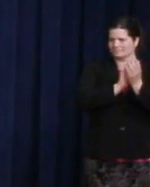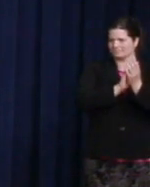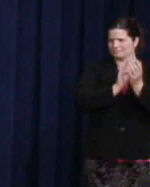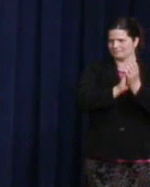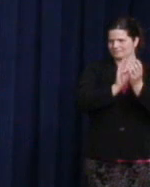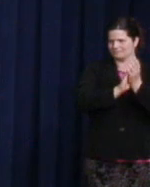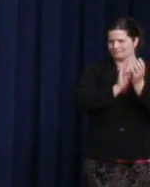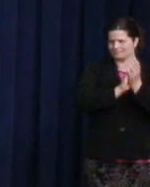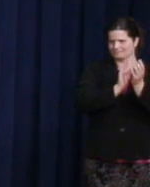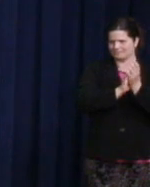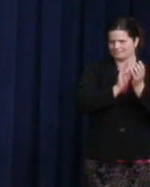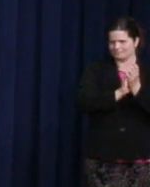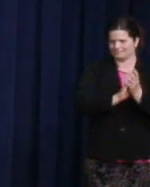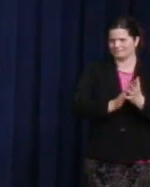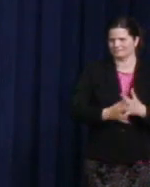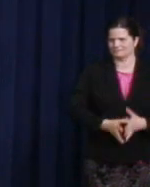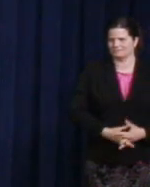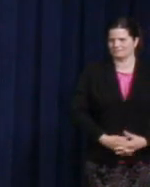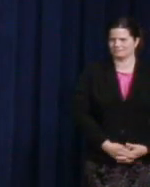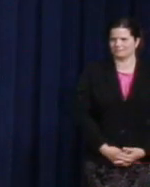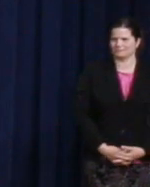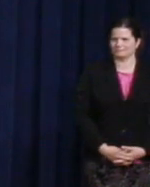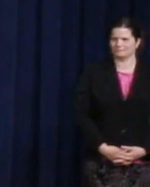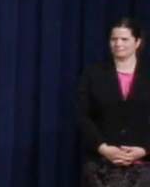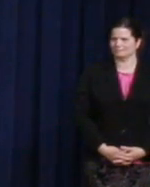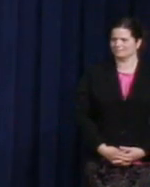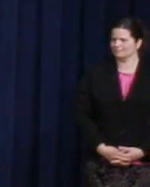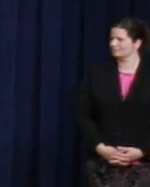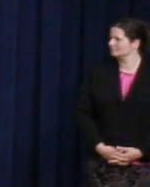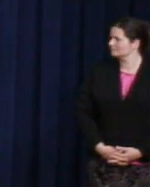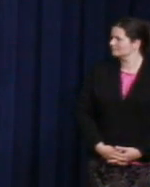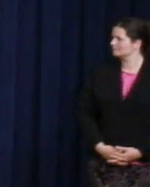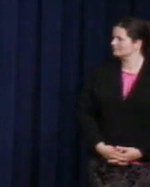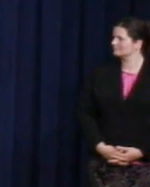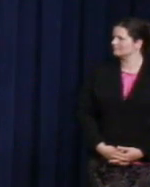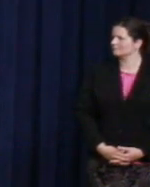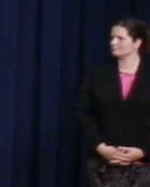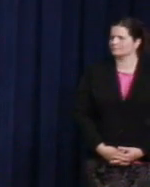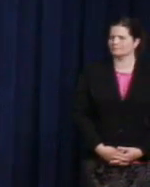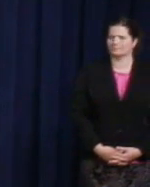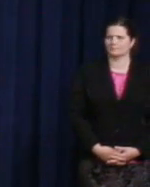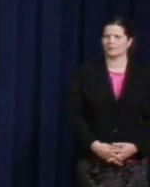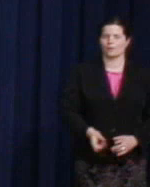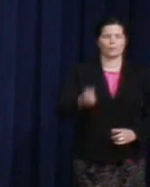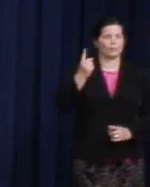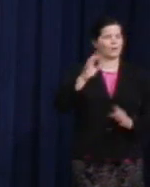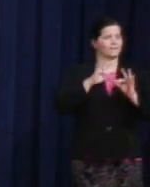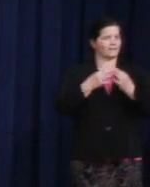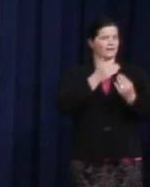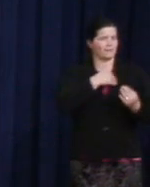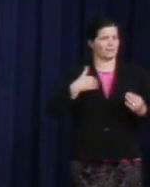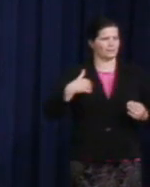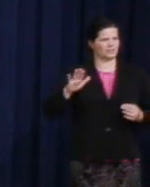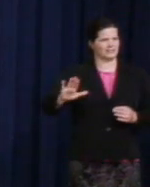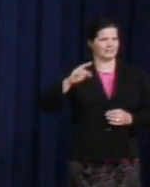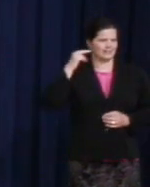Among these family members is Harvey's nephew, Stuart Milk. For those of you who have worked with Stuart Milk,